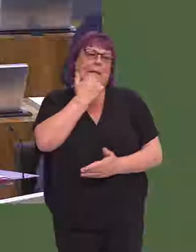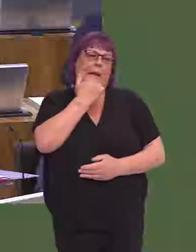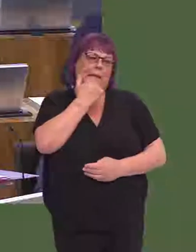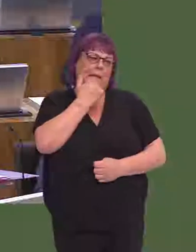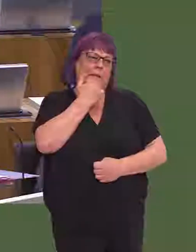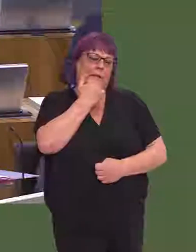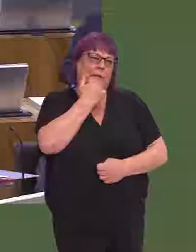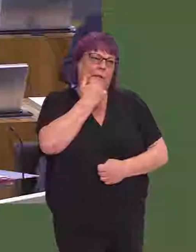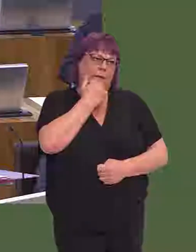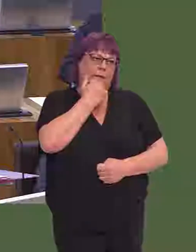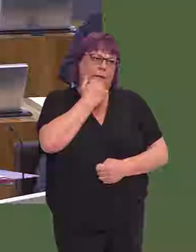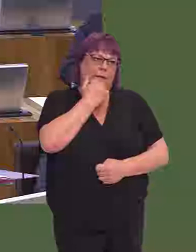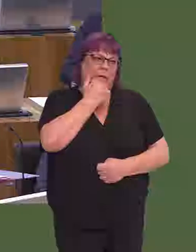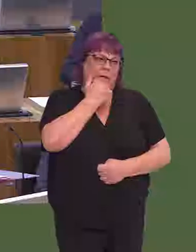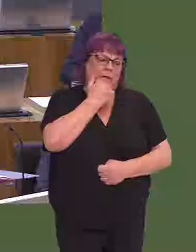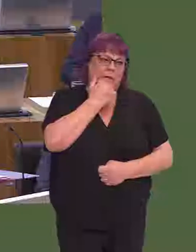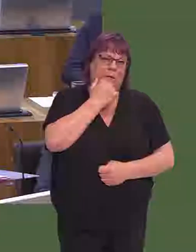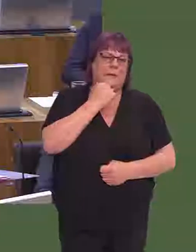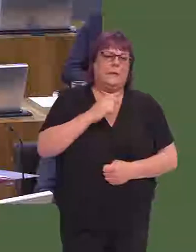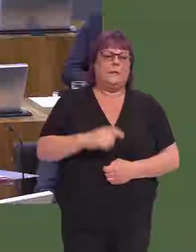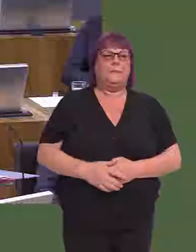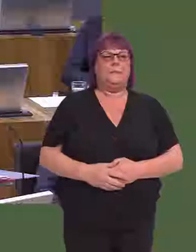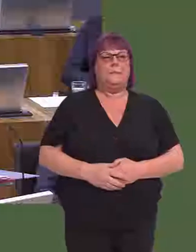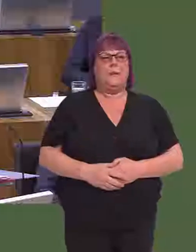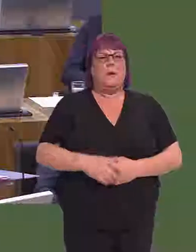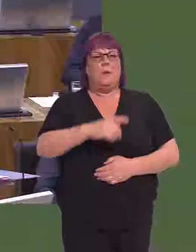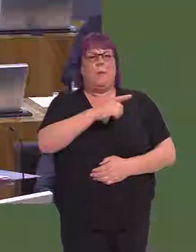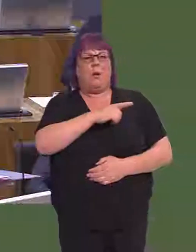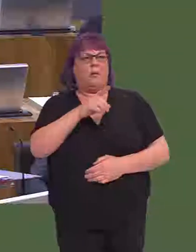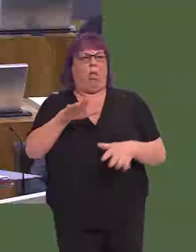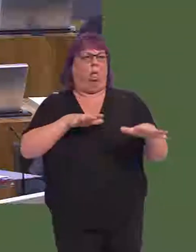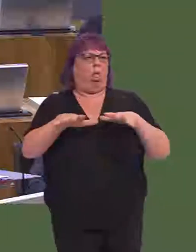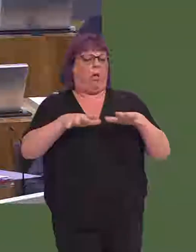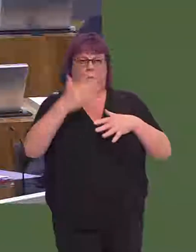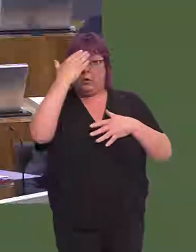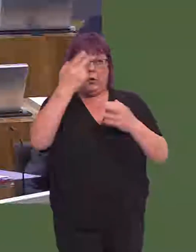I think that would take some of the positive pressure off in terms of making sure that